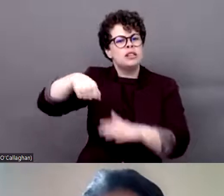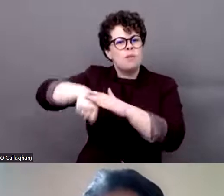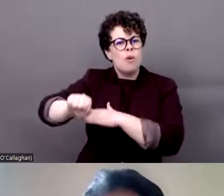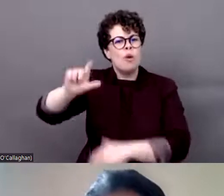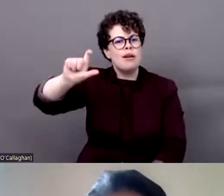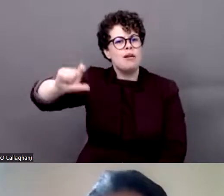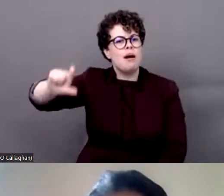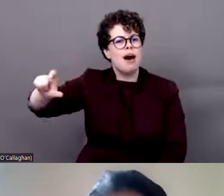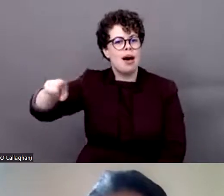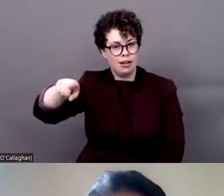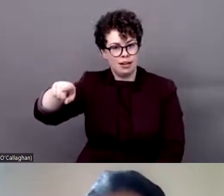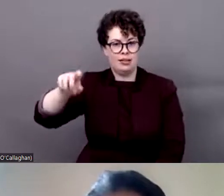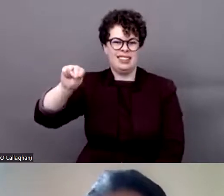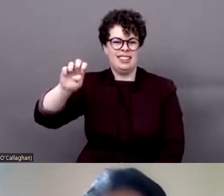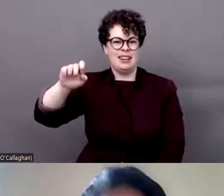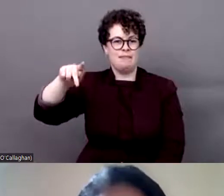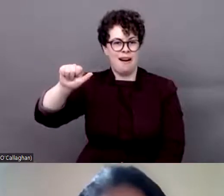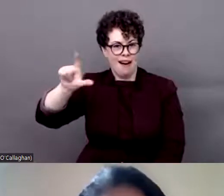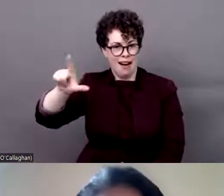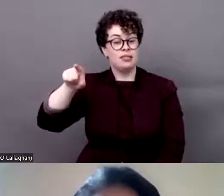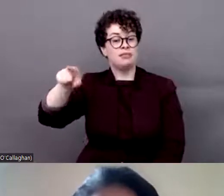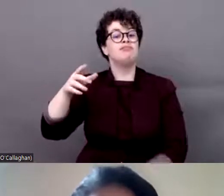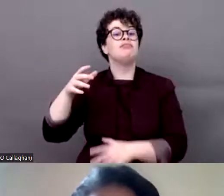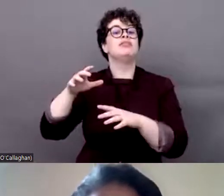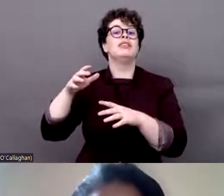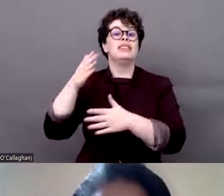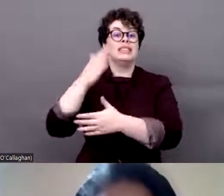the Indigenous Persons with Disabilities Global Network and also